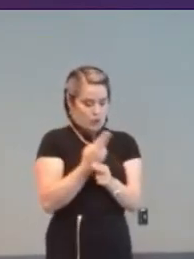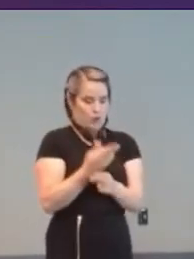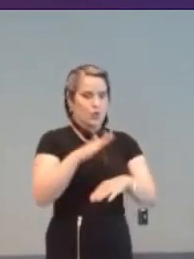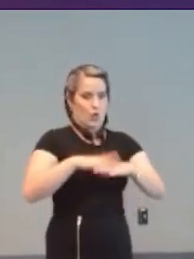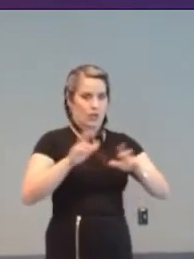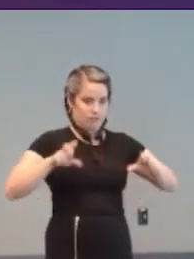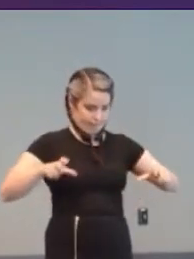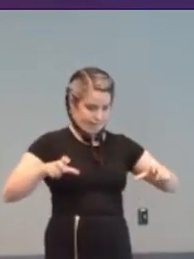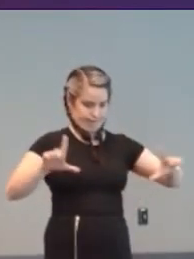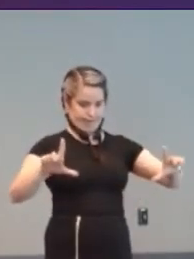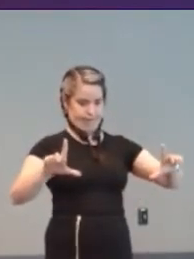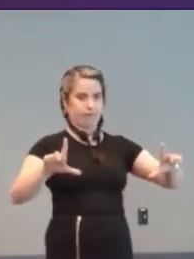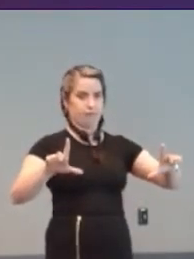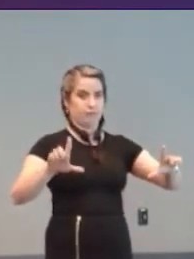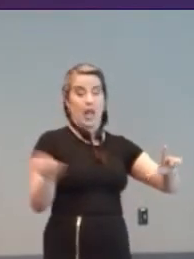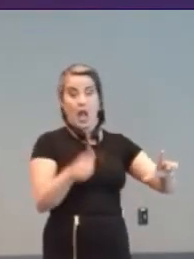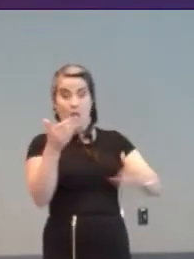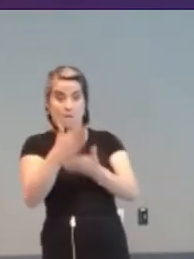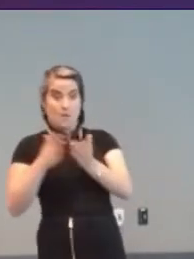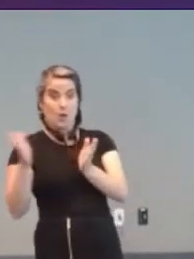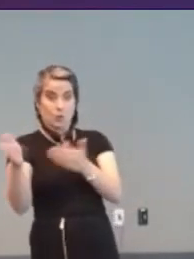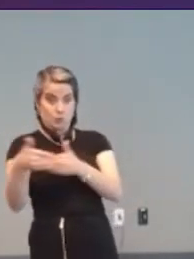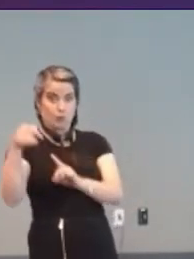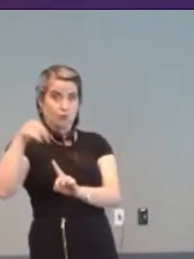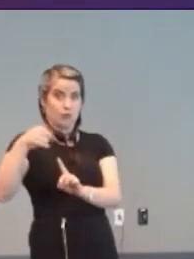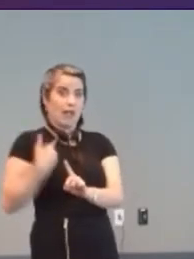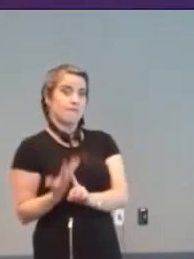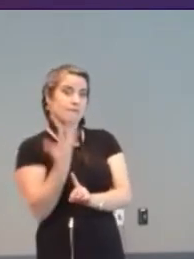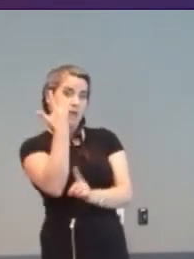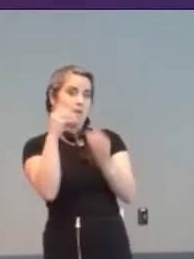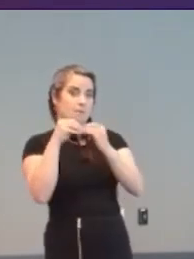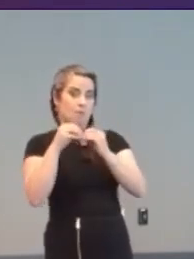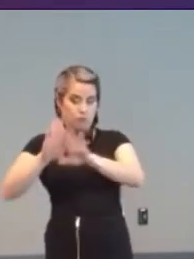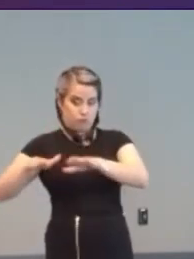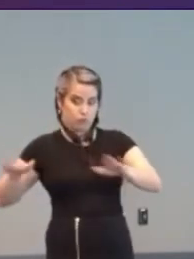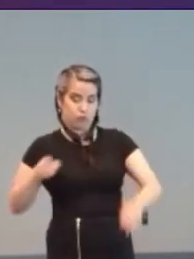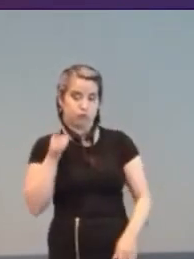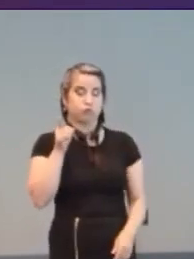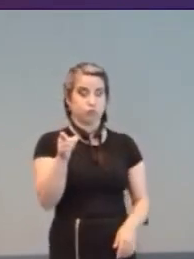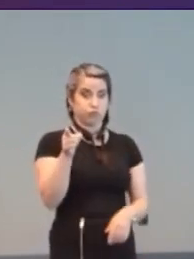In another part of our room... There are five more children. They talk with